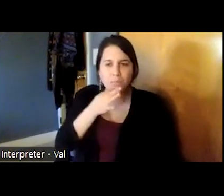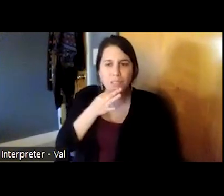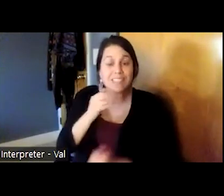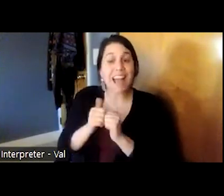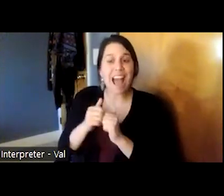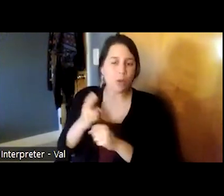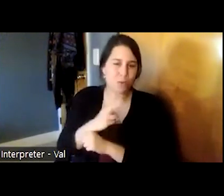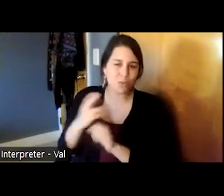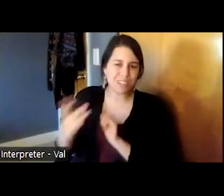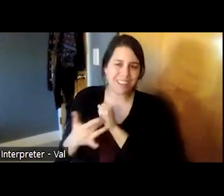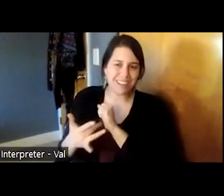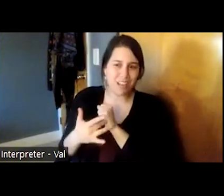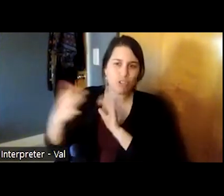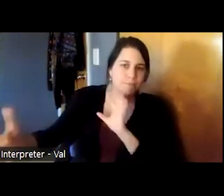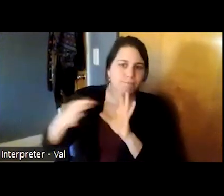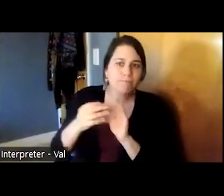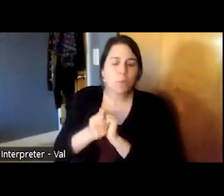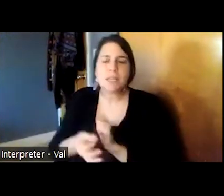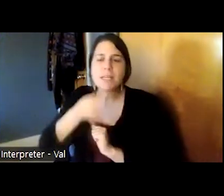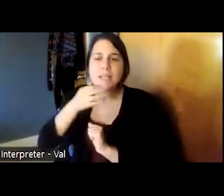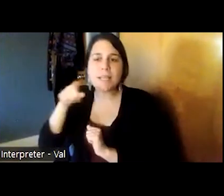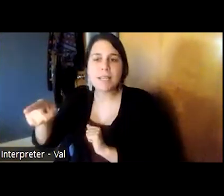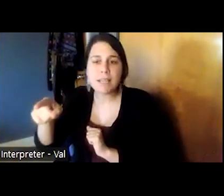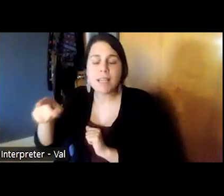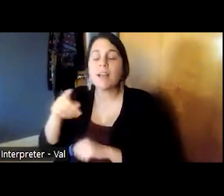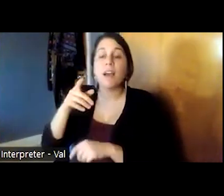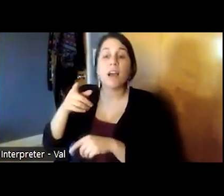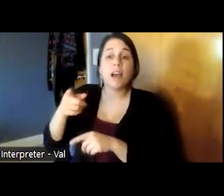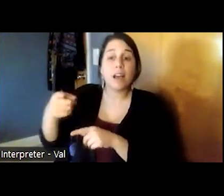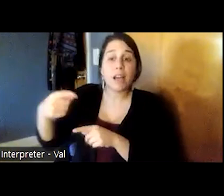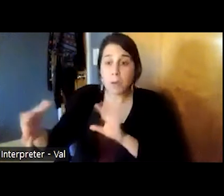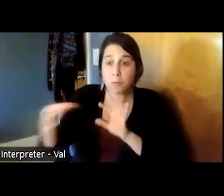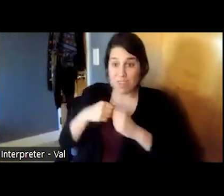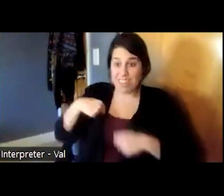hub with practitioners with less expertise with the goal of demonopolizing knowledge